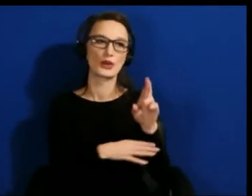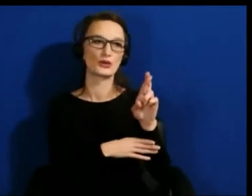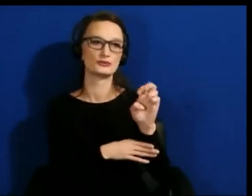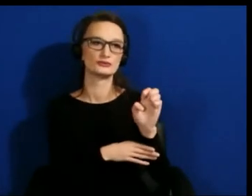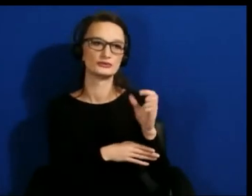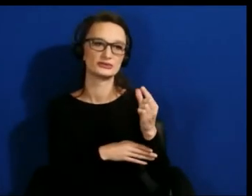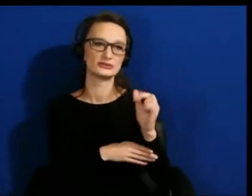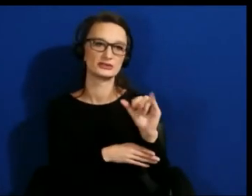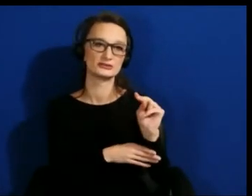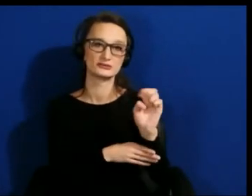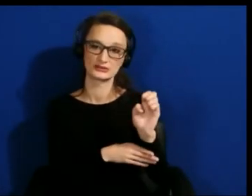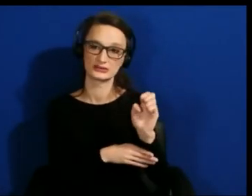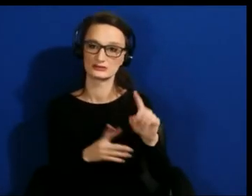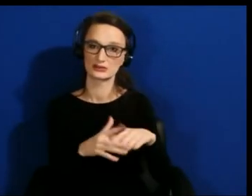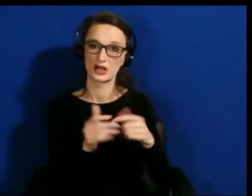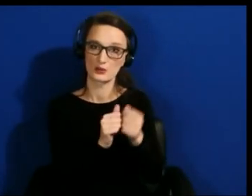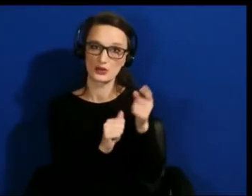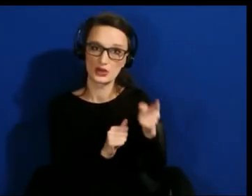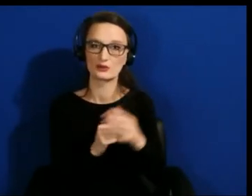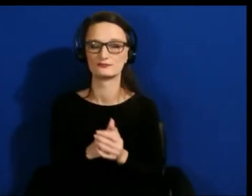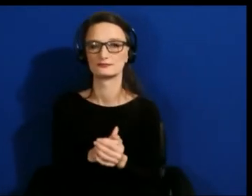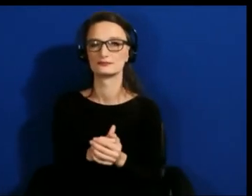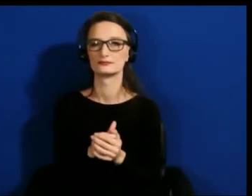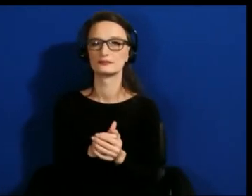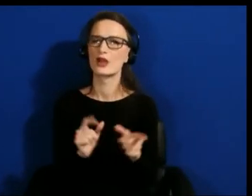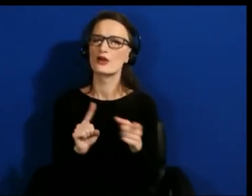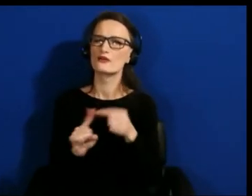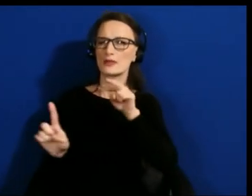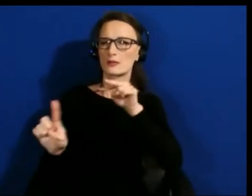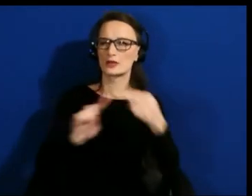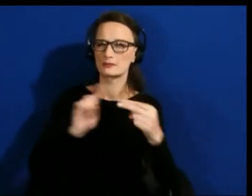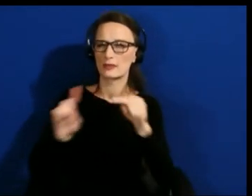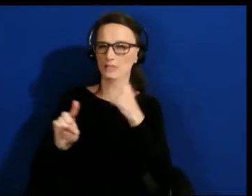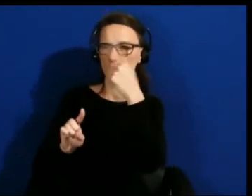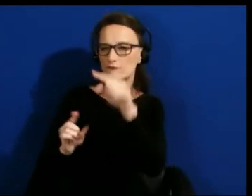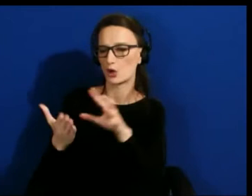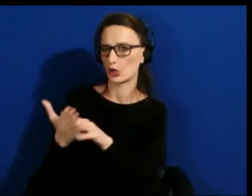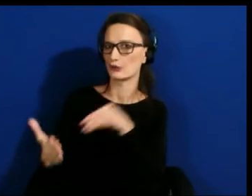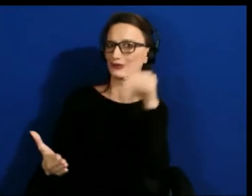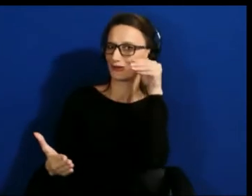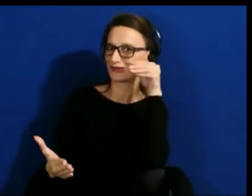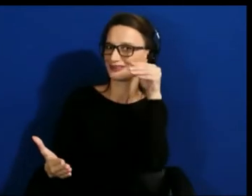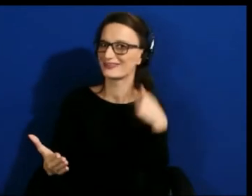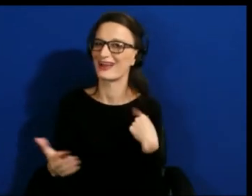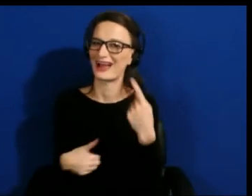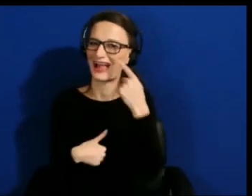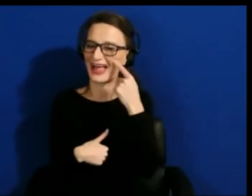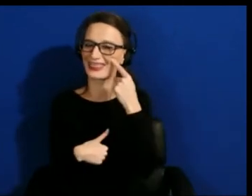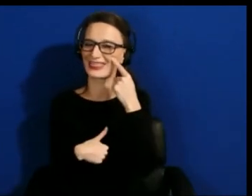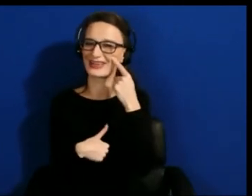From a learning perspective I think wherever you see that you have some interest, you might